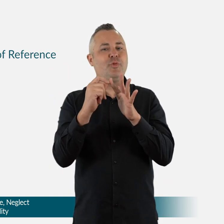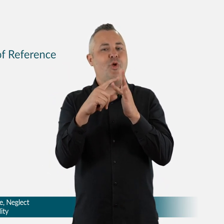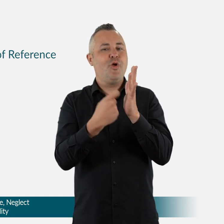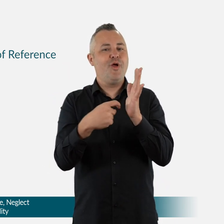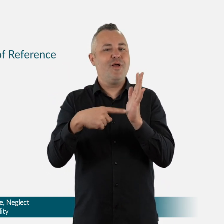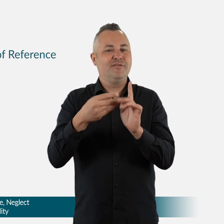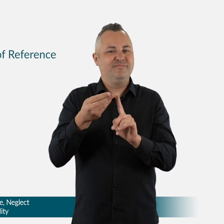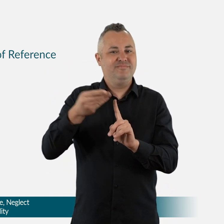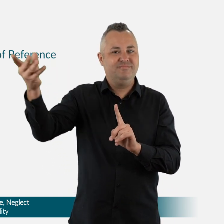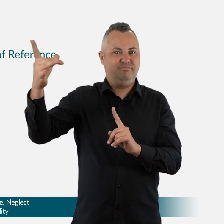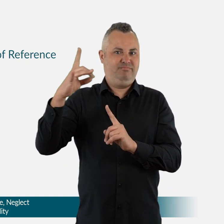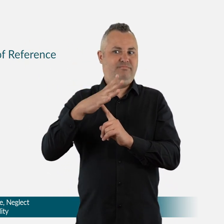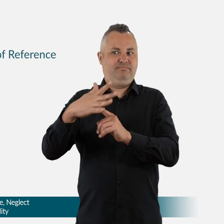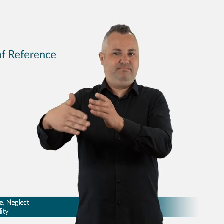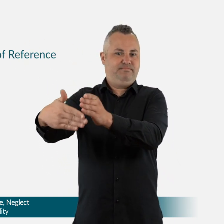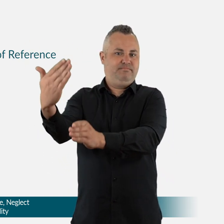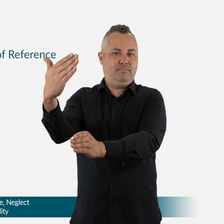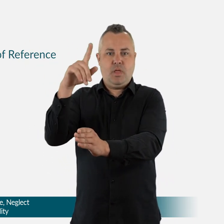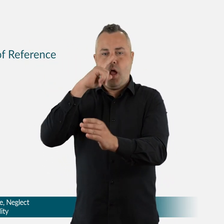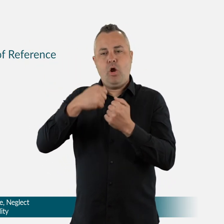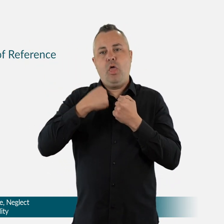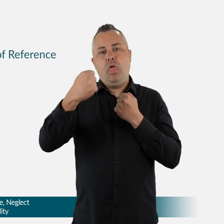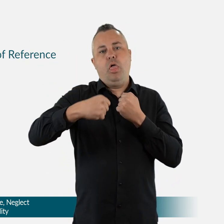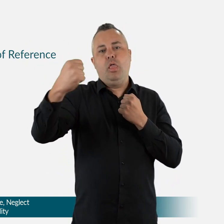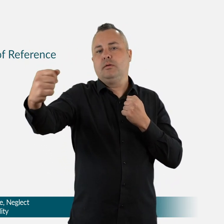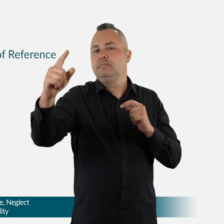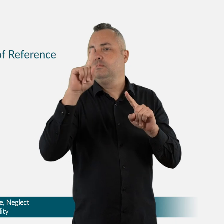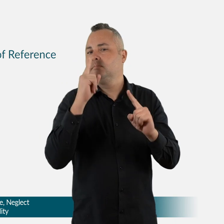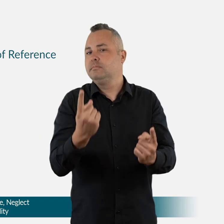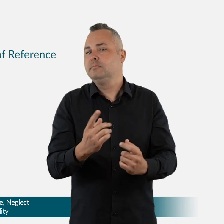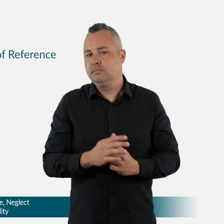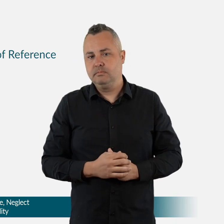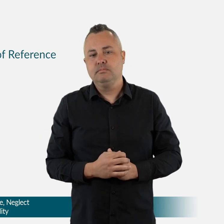If you are currently experiencing any form of violence or abuse,